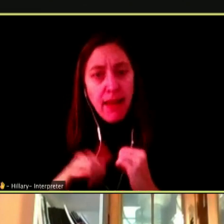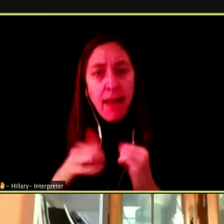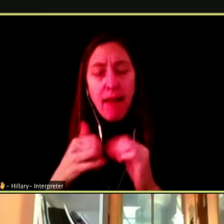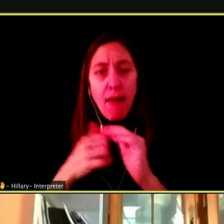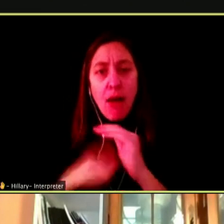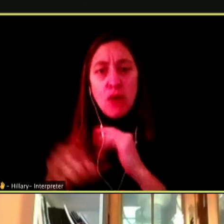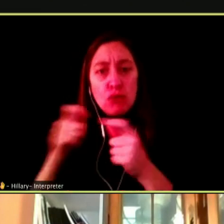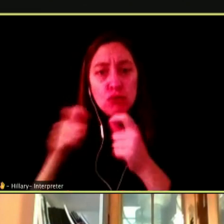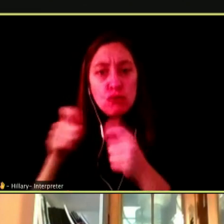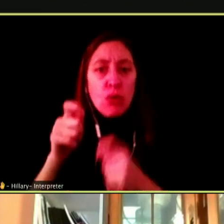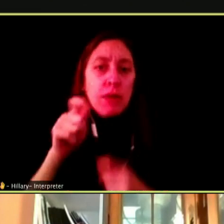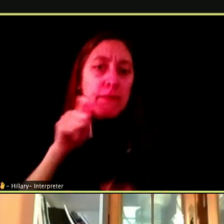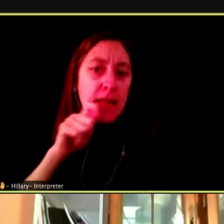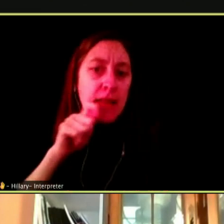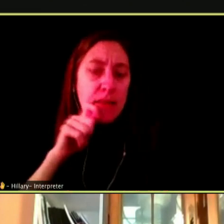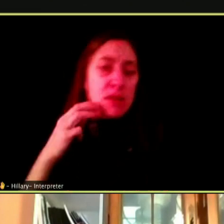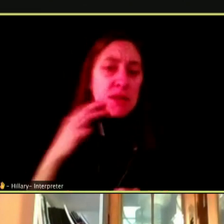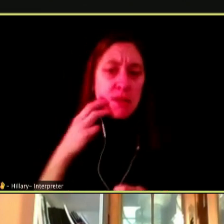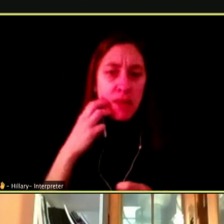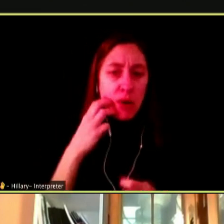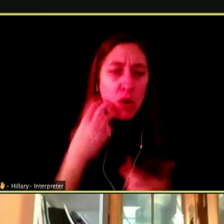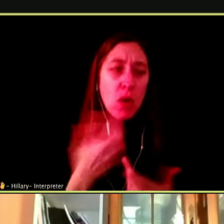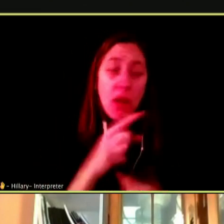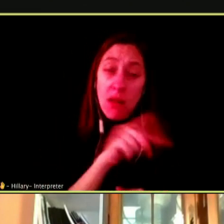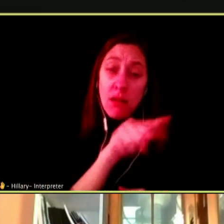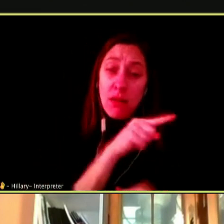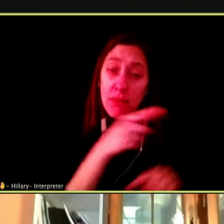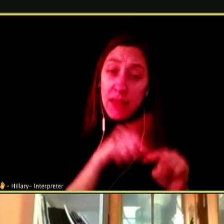ABLE TO DO MUCH BECAUSE THEY ARE SO DISCONNECTED FROM YOU.